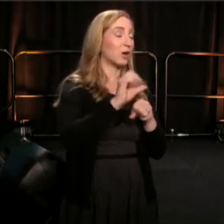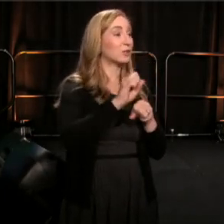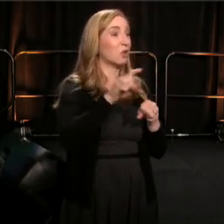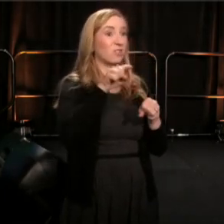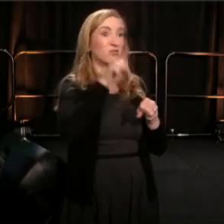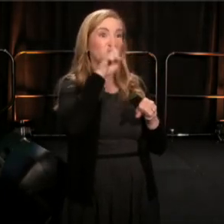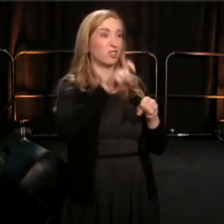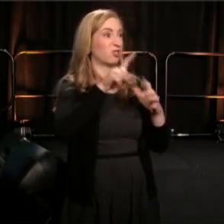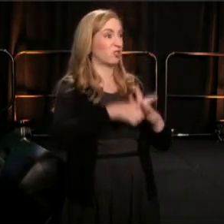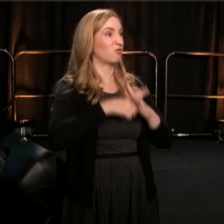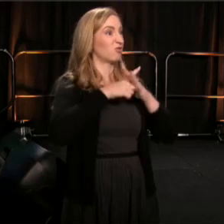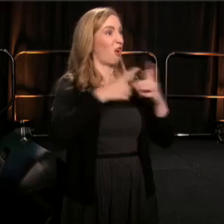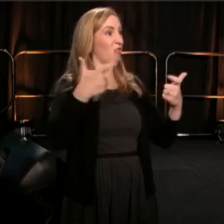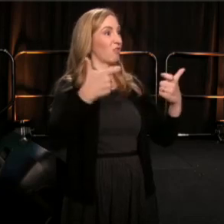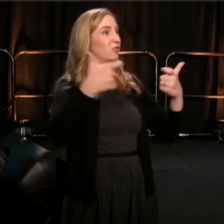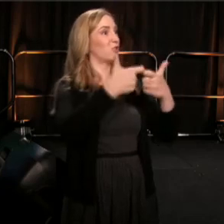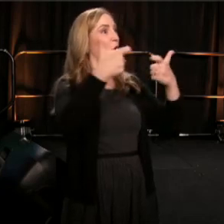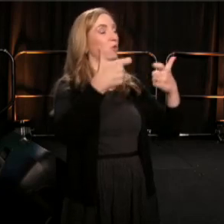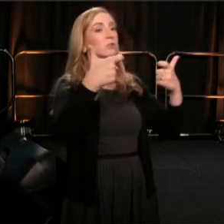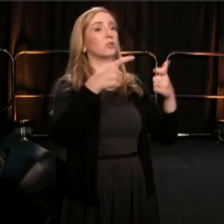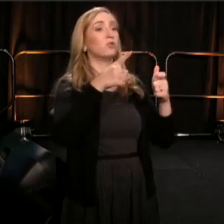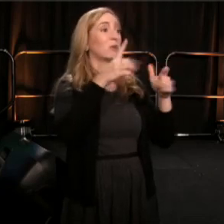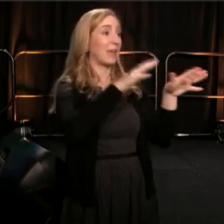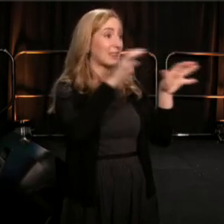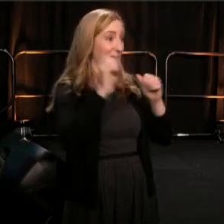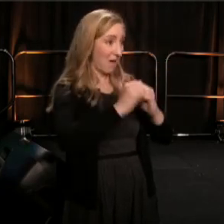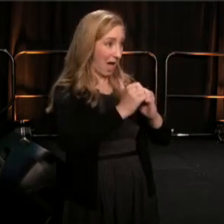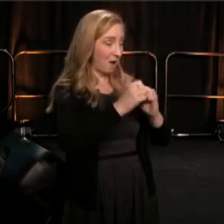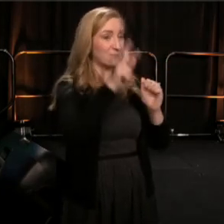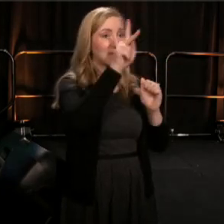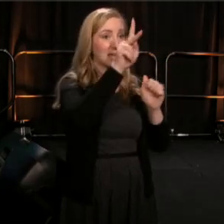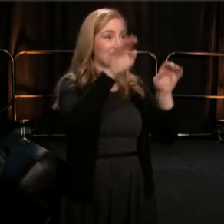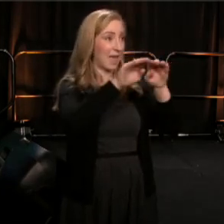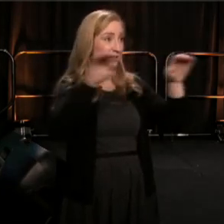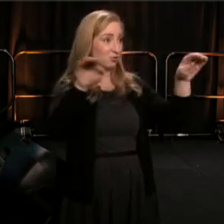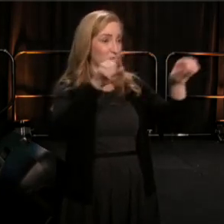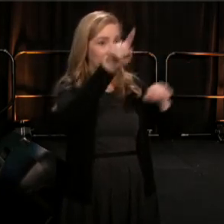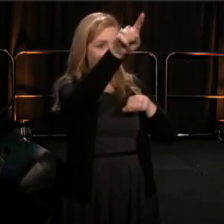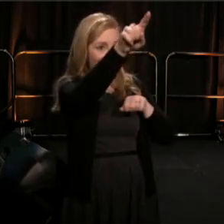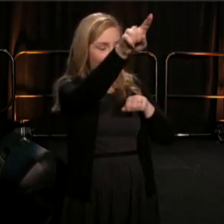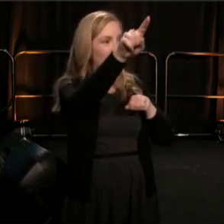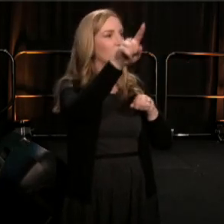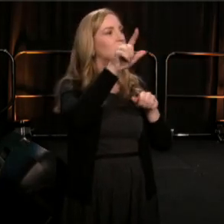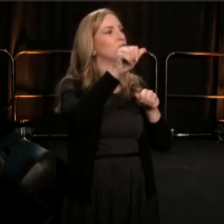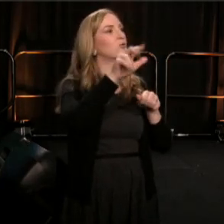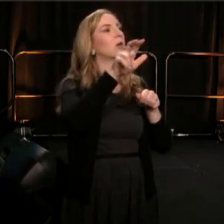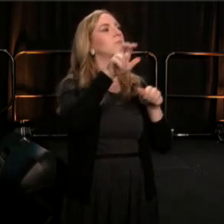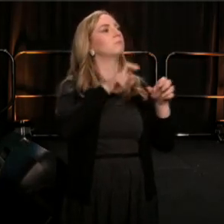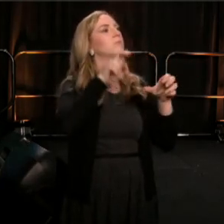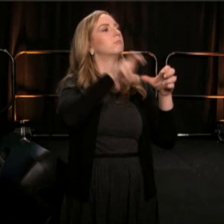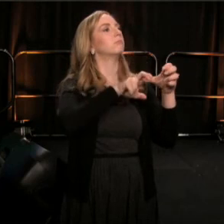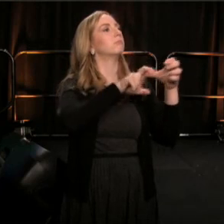you can take Case Street exit by the gift shop, for buses that will be running on loop, from here to arena stage,